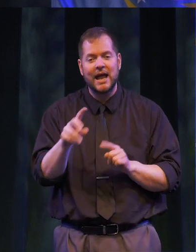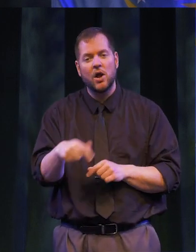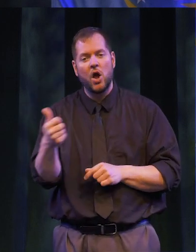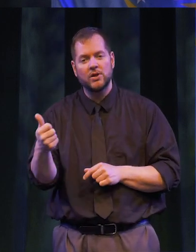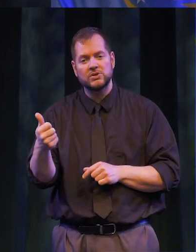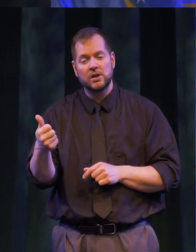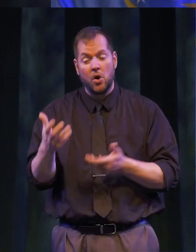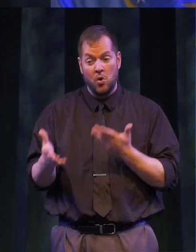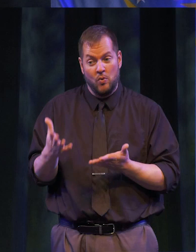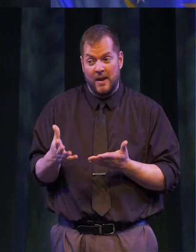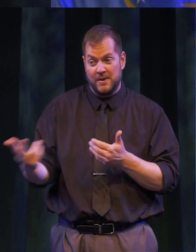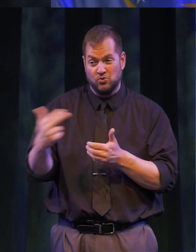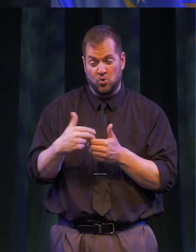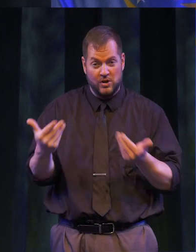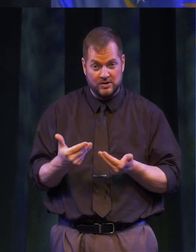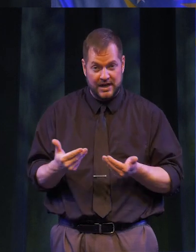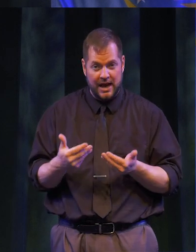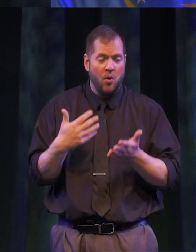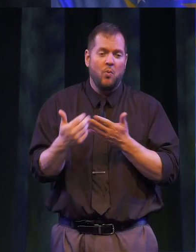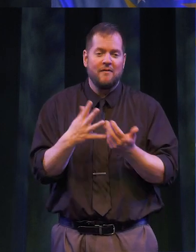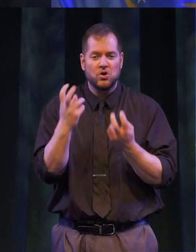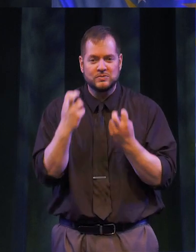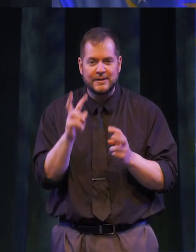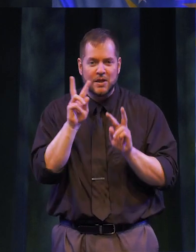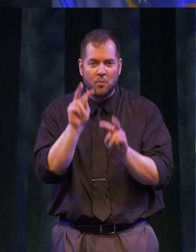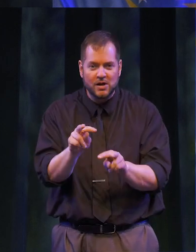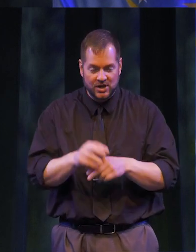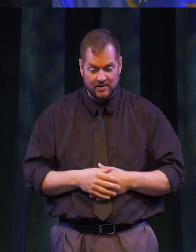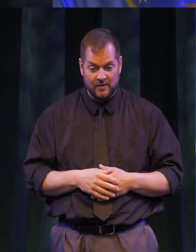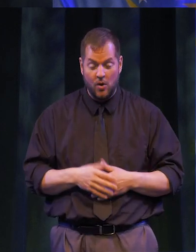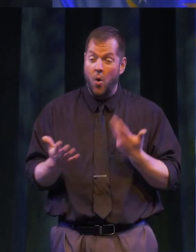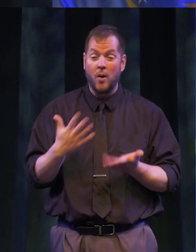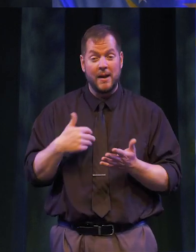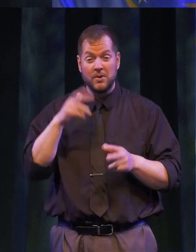AND OTHERS WHO MIGHT BE WITH YOU TODAY, WHEREVER YOU ARE. OR PERHAPS THEY MIGHT BE WATCHING